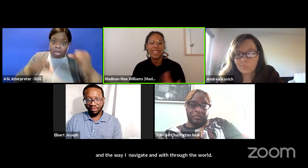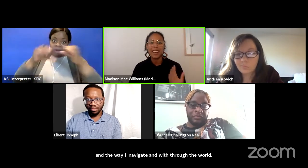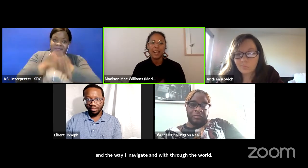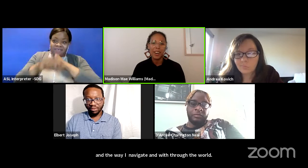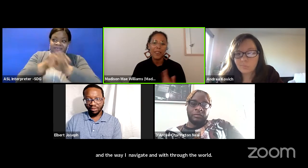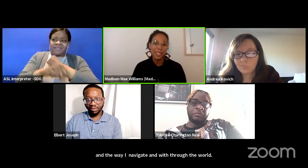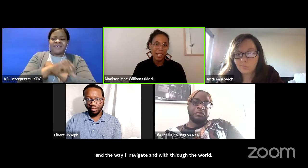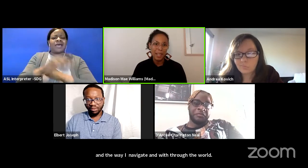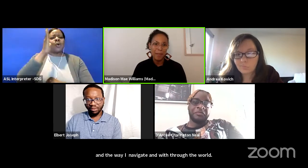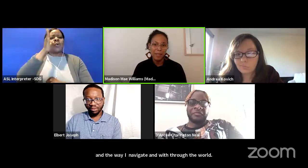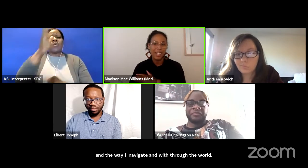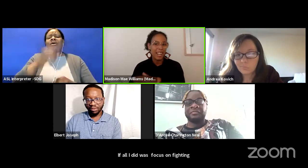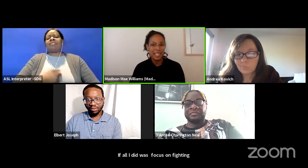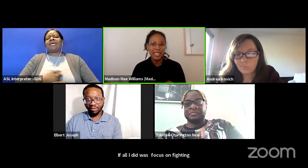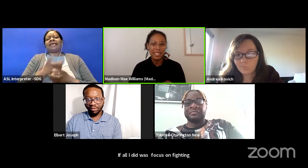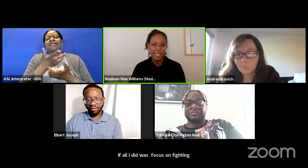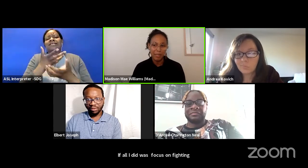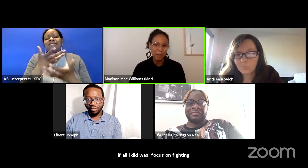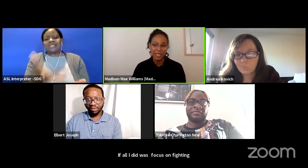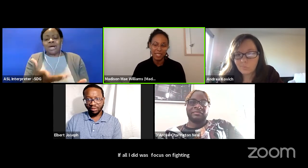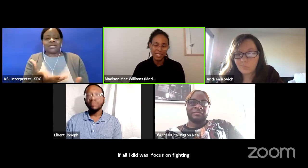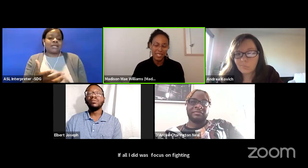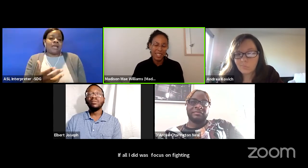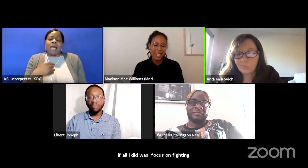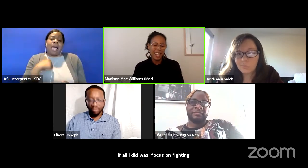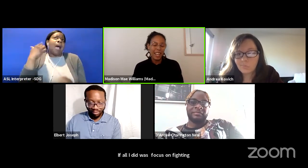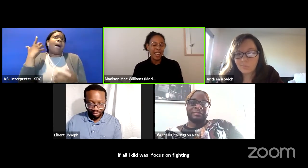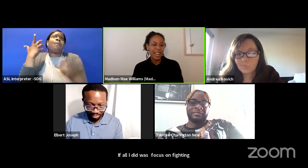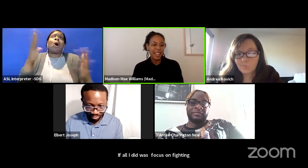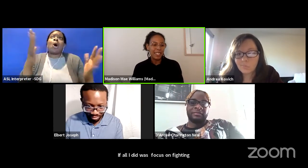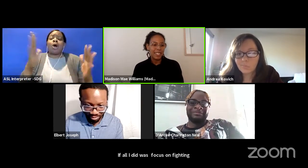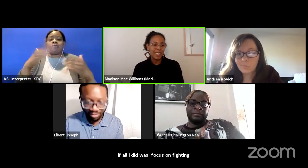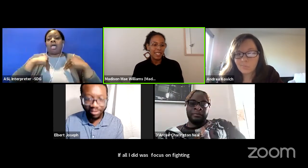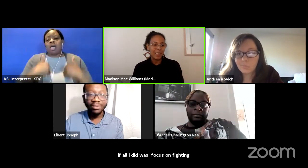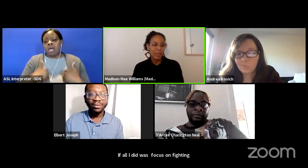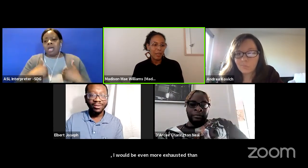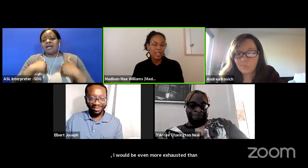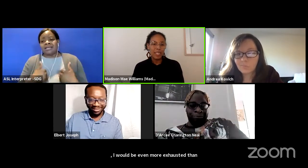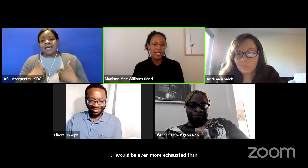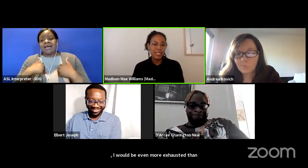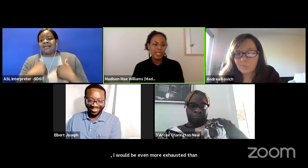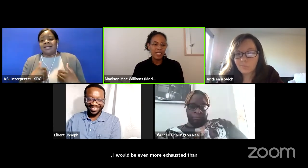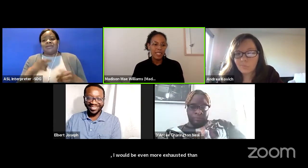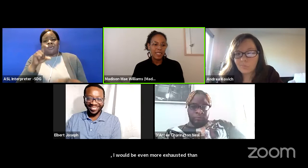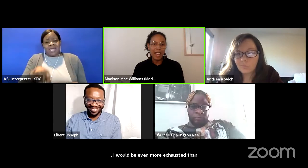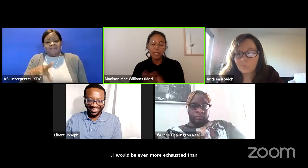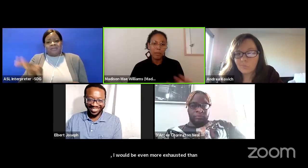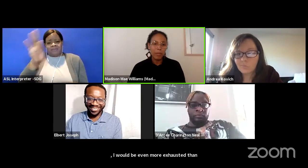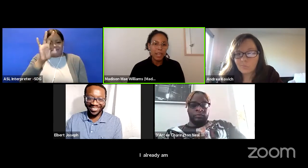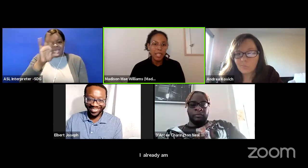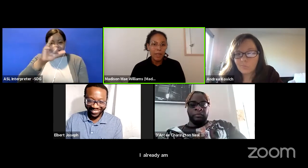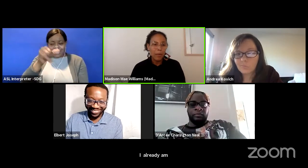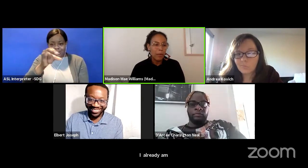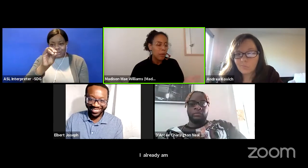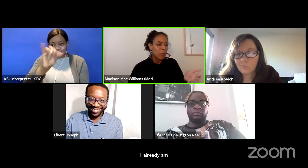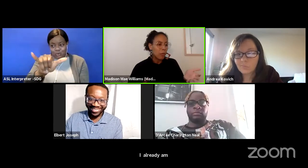that I already am on any given basis. And it is, as we've been talking about